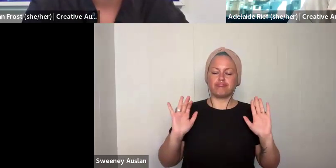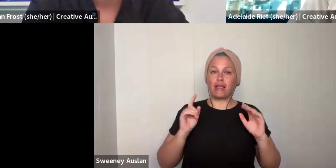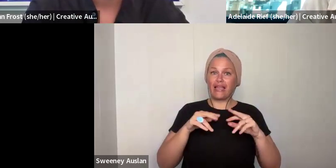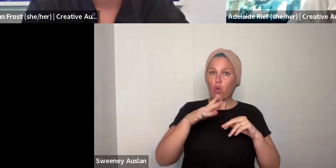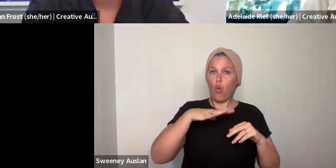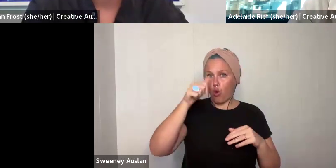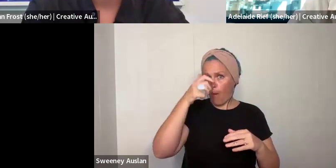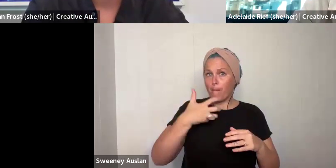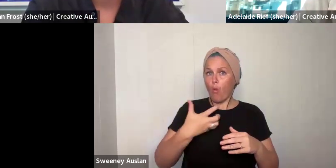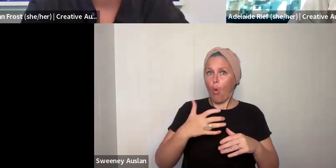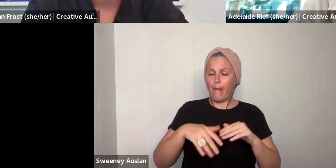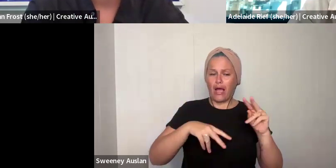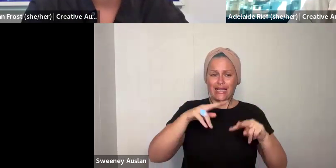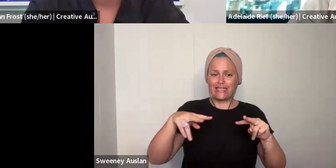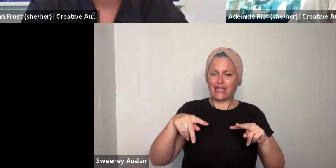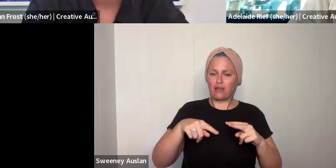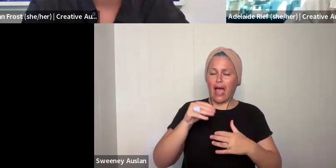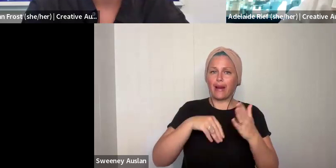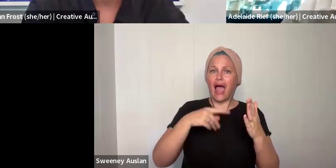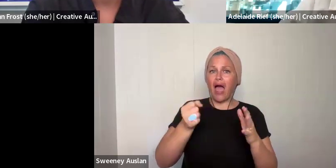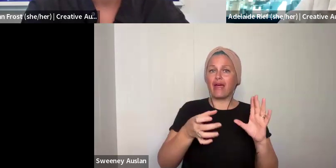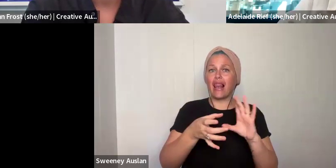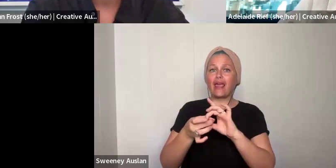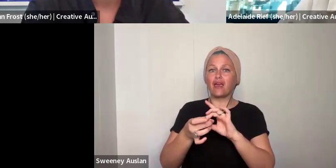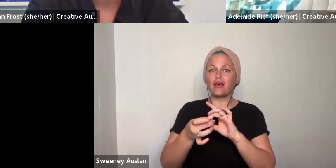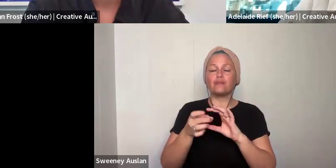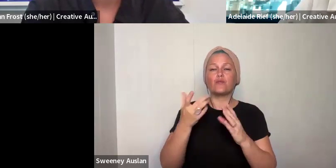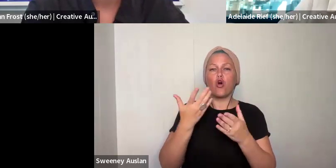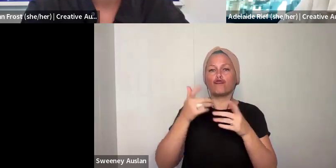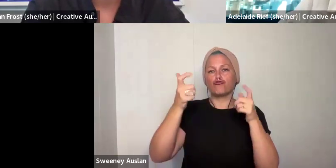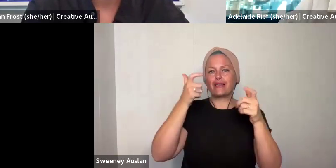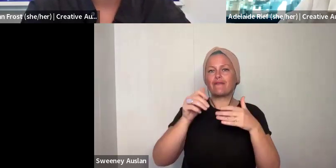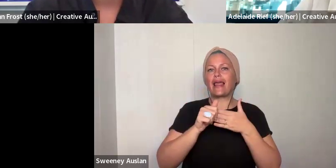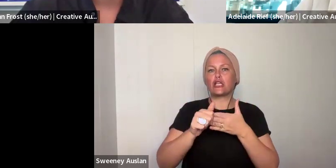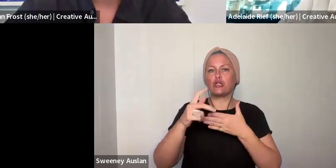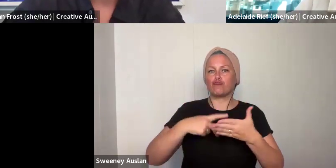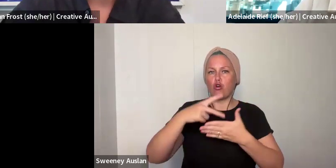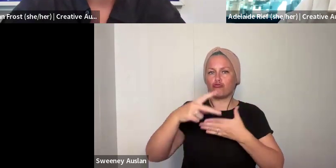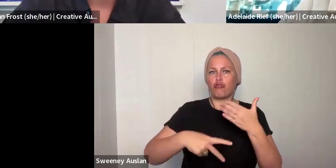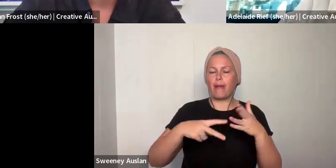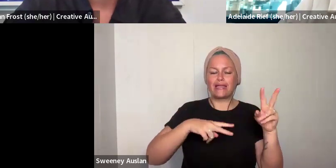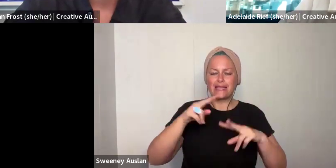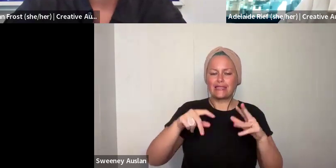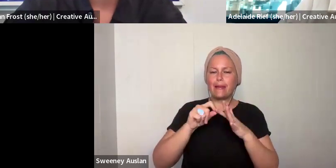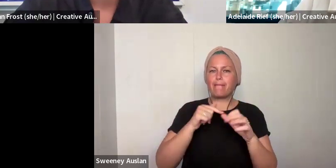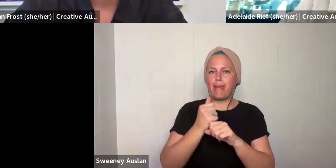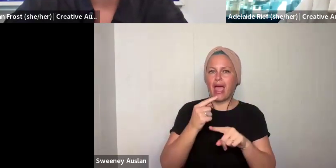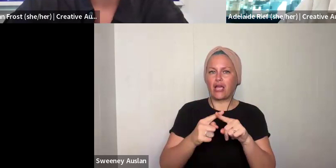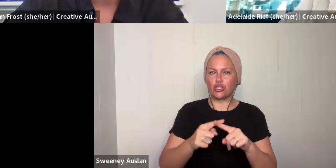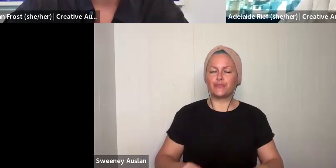That is a real core principle of our assessment process. If you would like to know more about how we assess applications